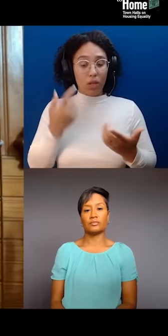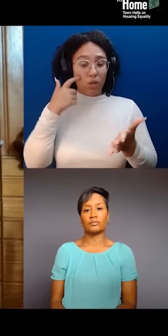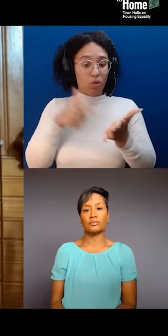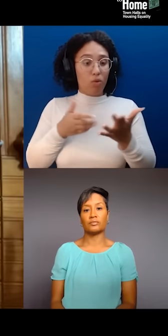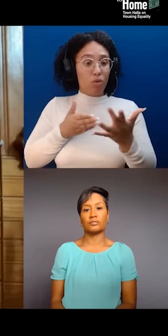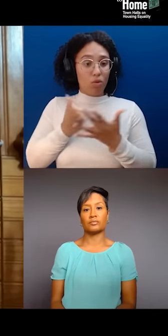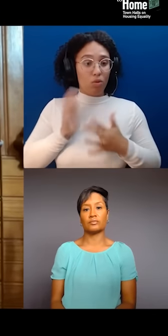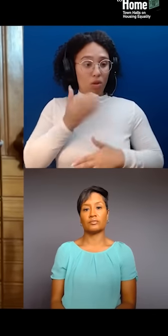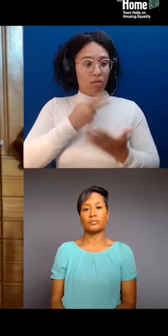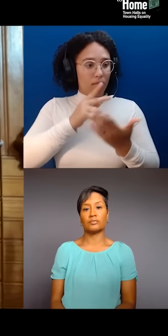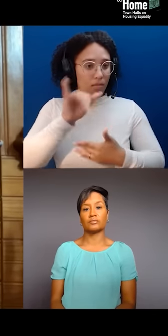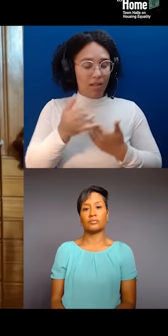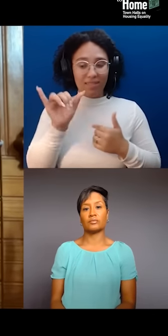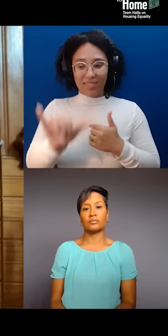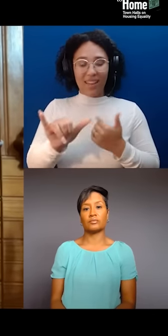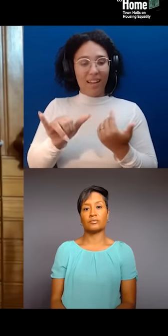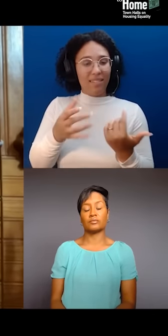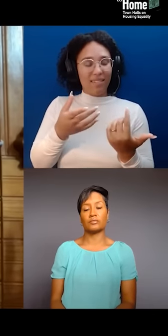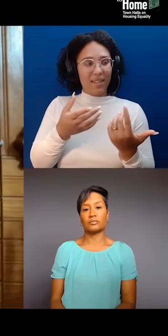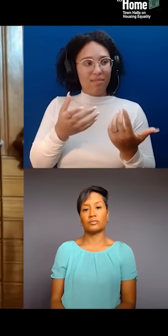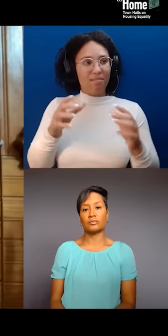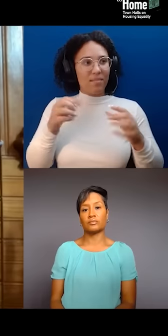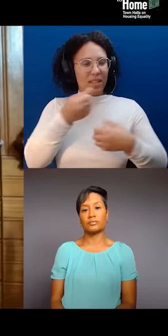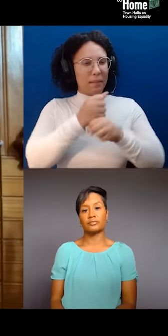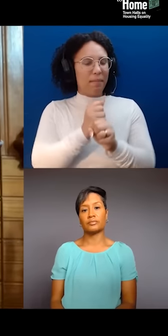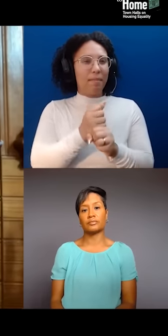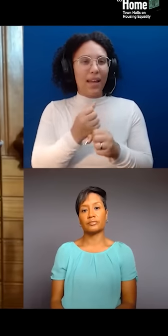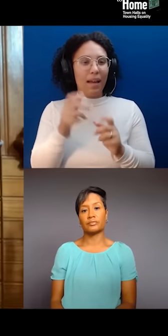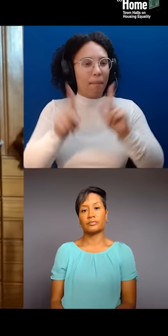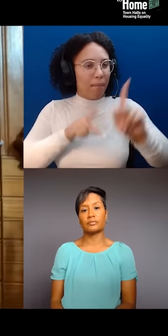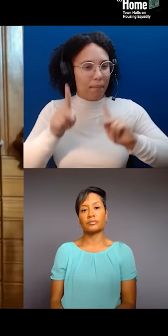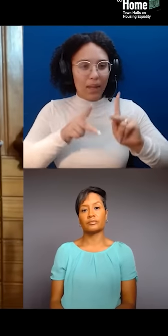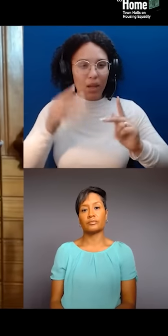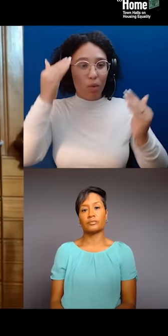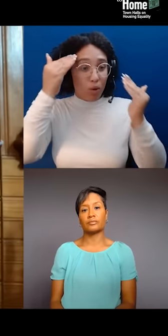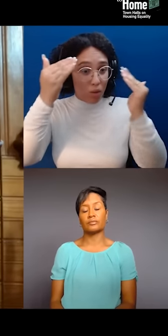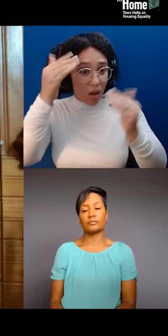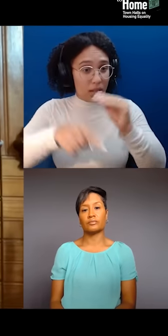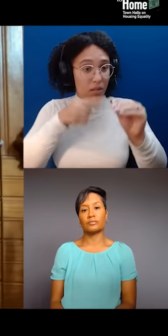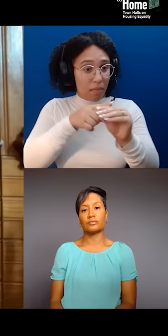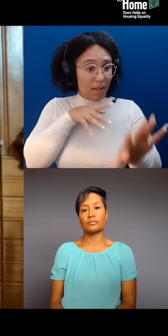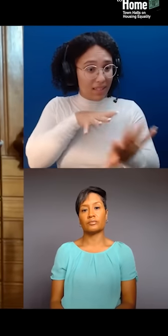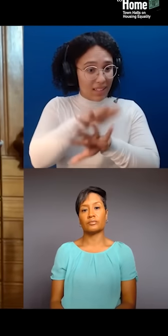So, a lack of knowledge of indigenous peoples who inhabit and have inhabited that land